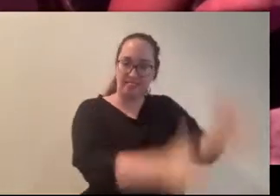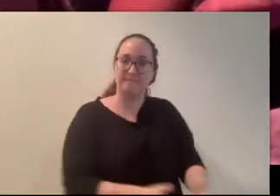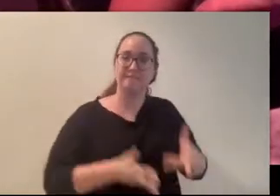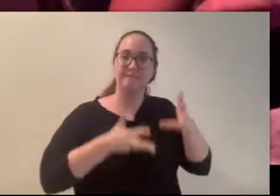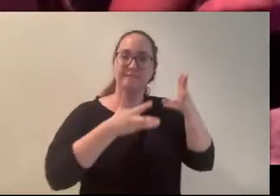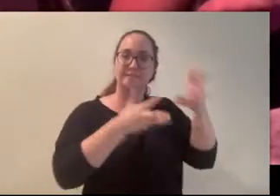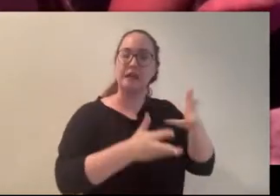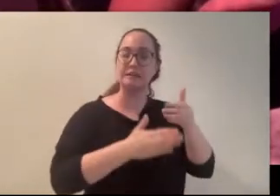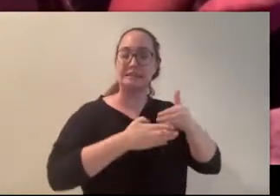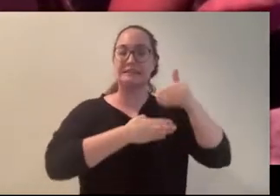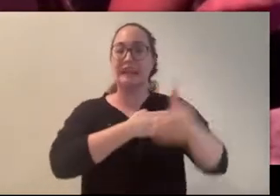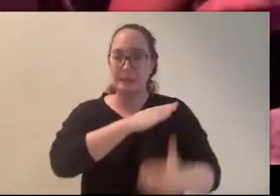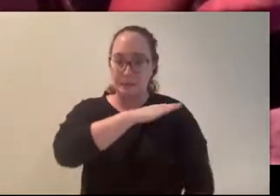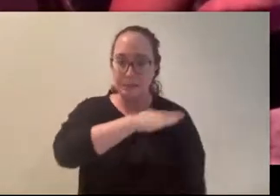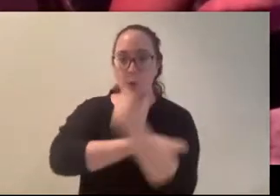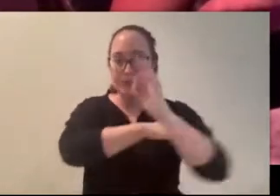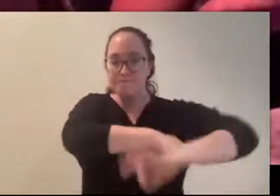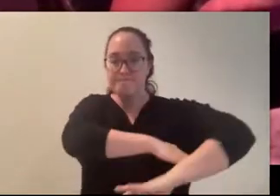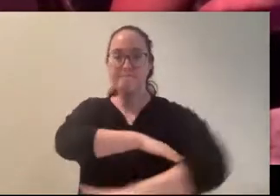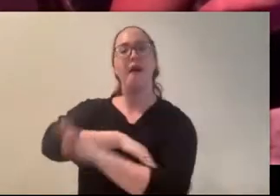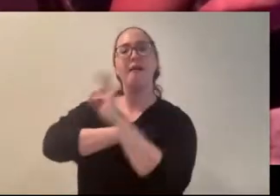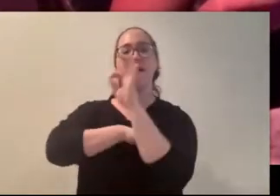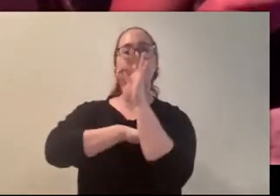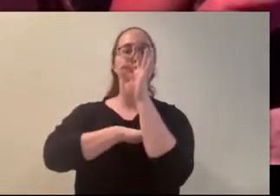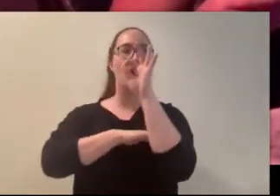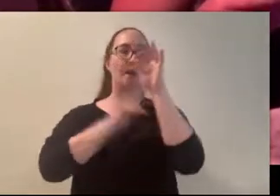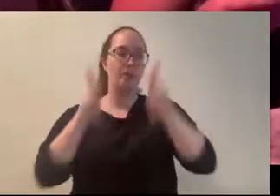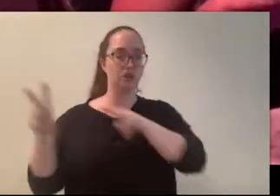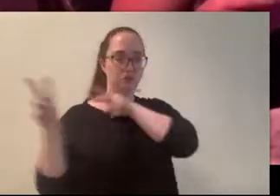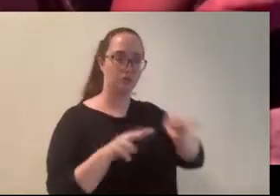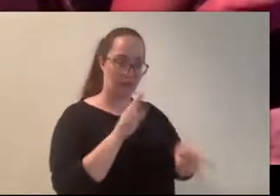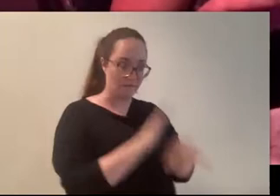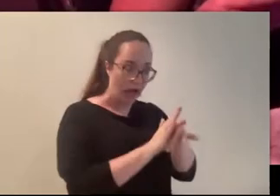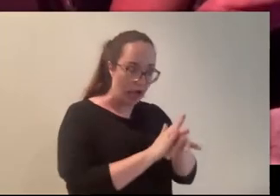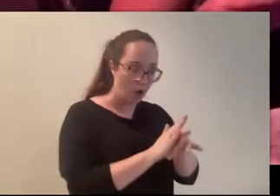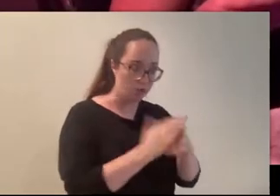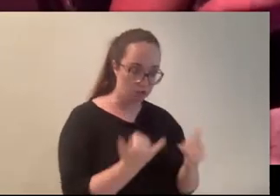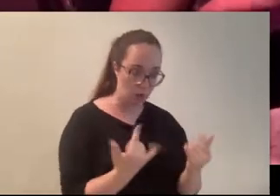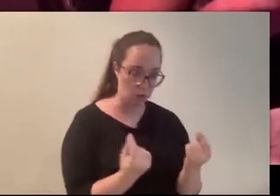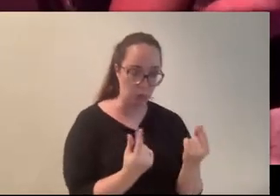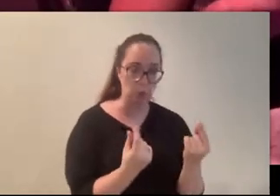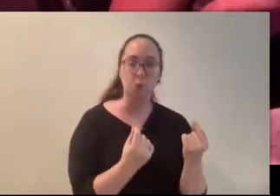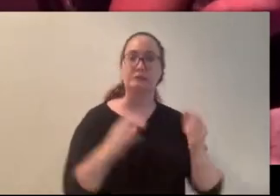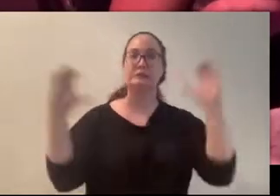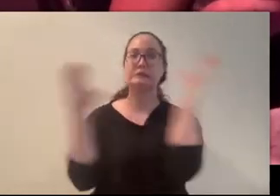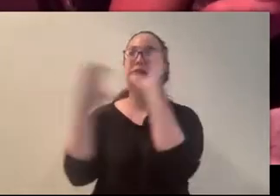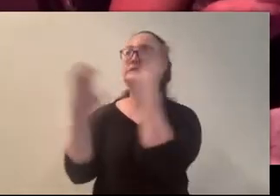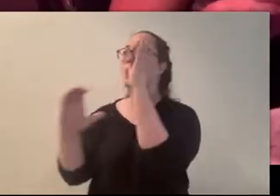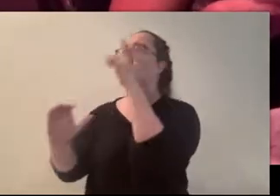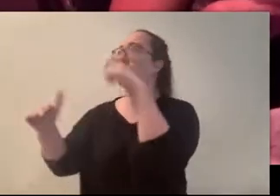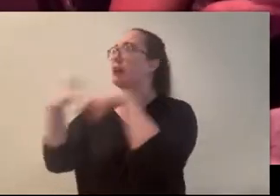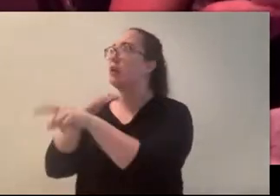by then, all anyone could do was search for the person responsible. While some believe the man